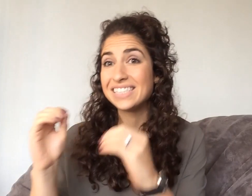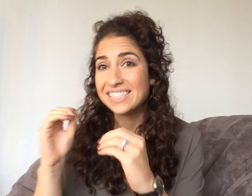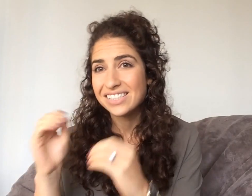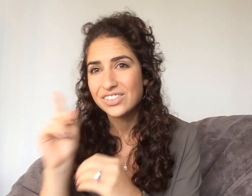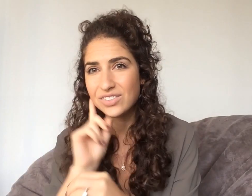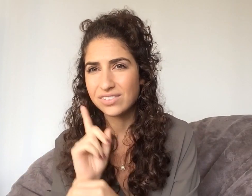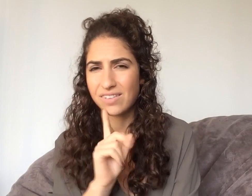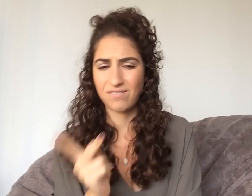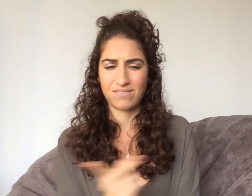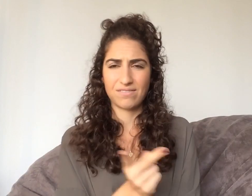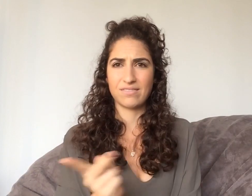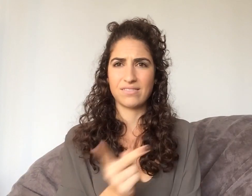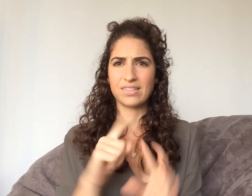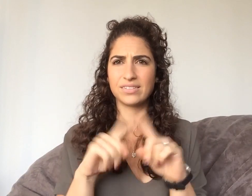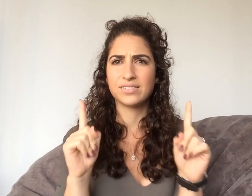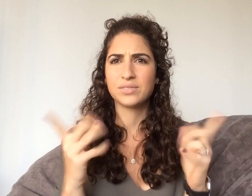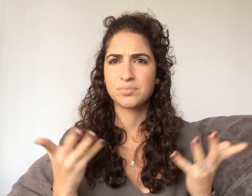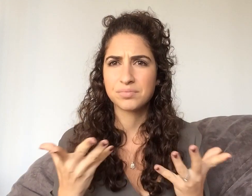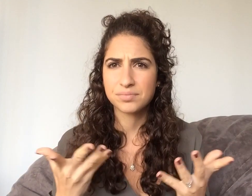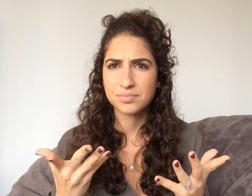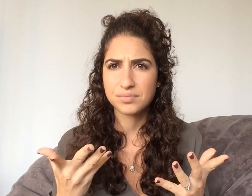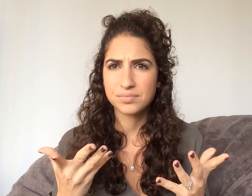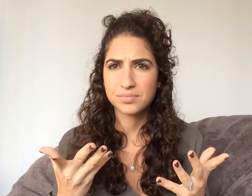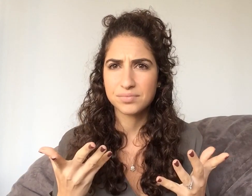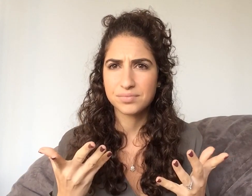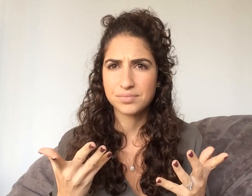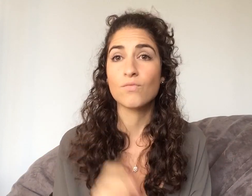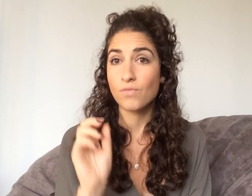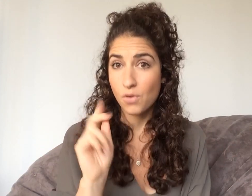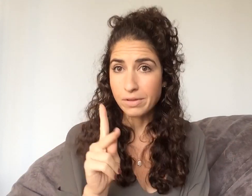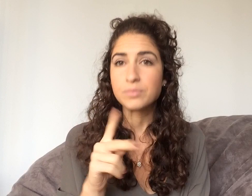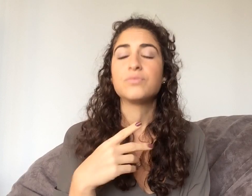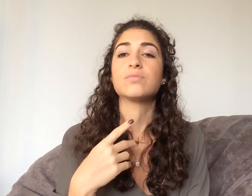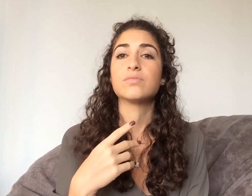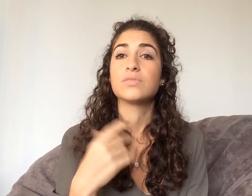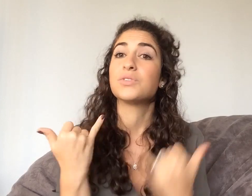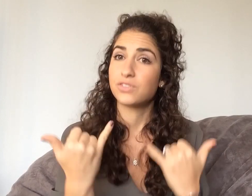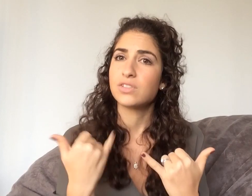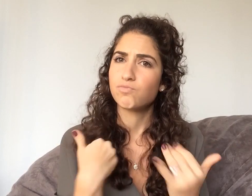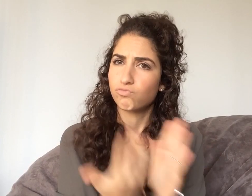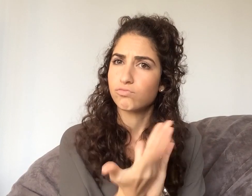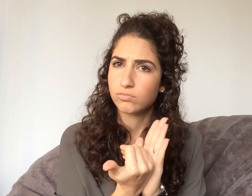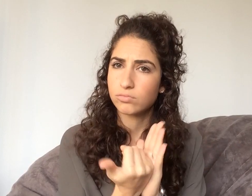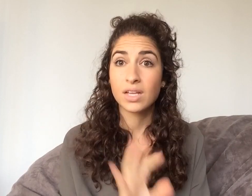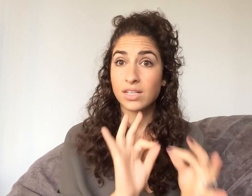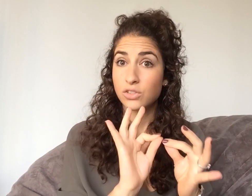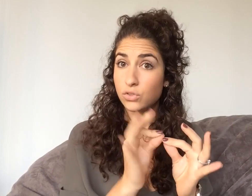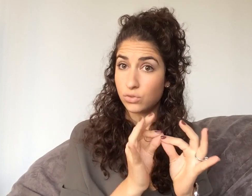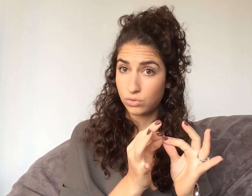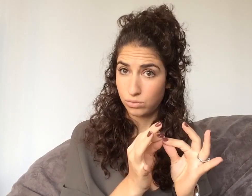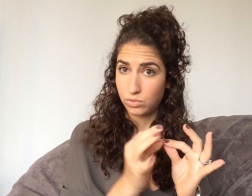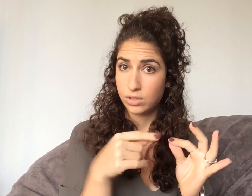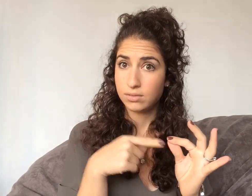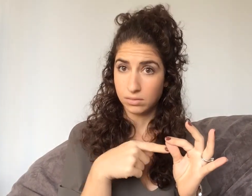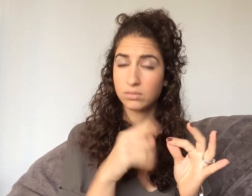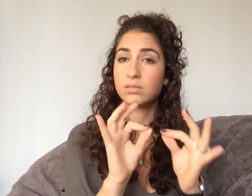the Deaf vs. teaching the Deaf, and what the difference is. Okay! So today I'll discuss!